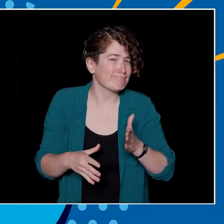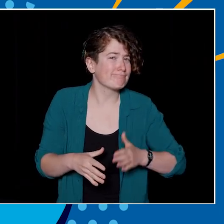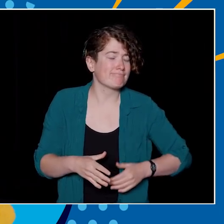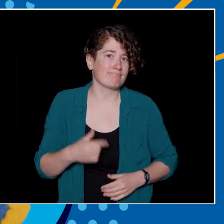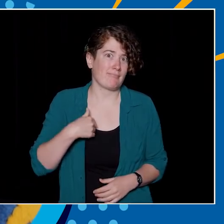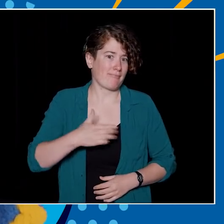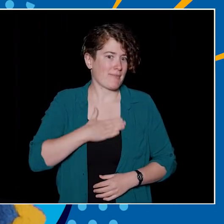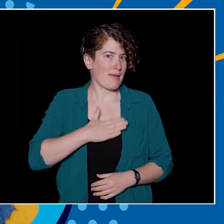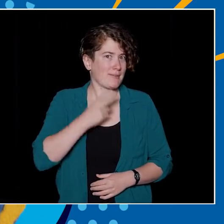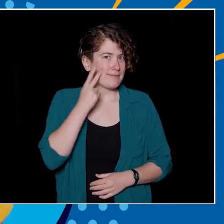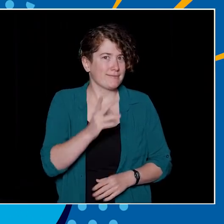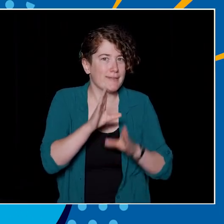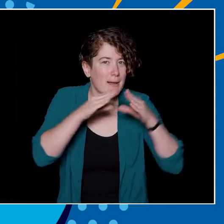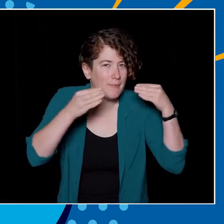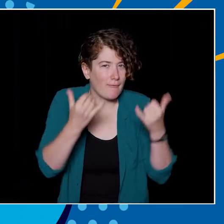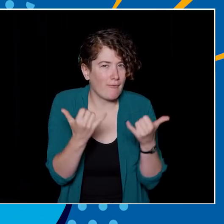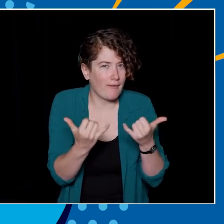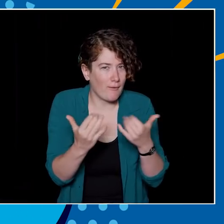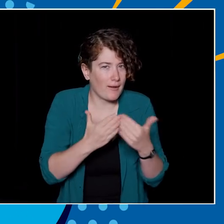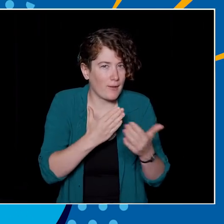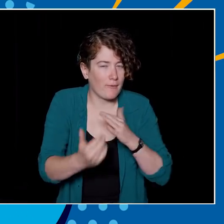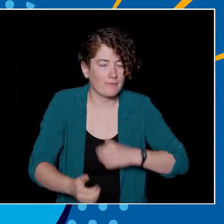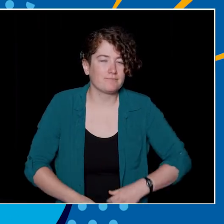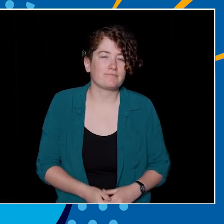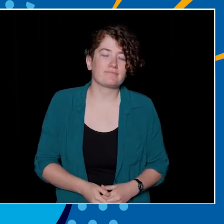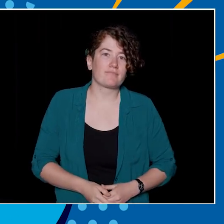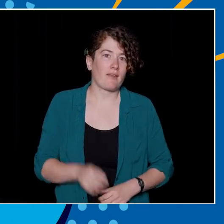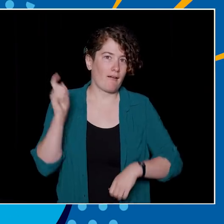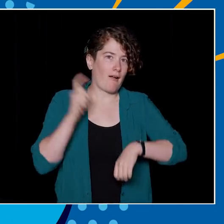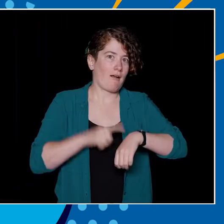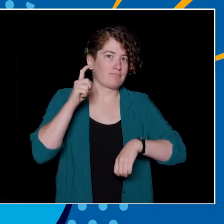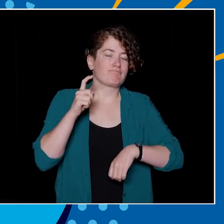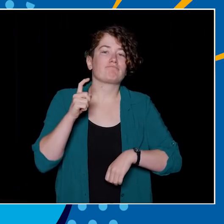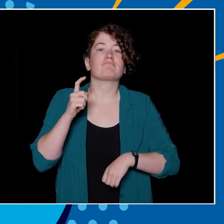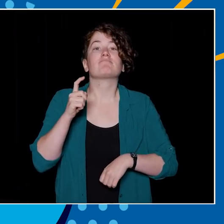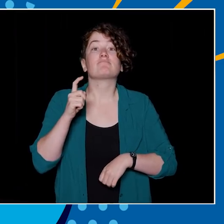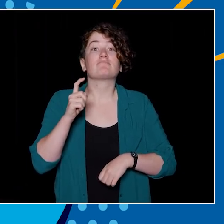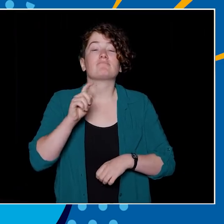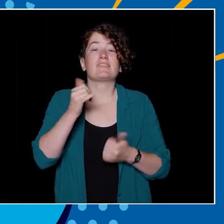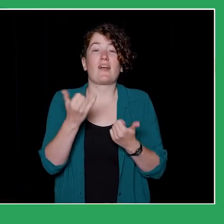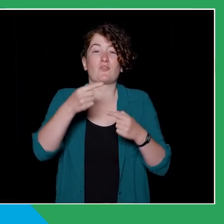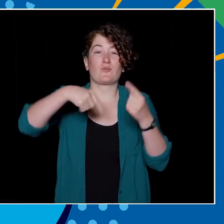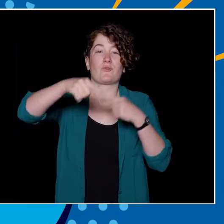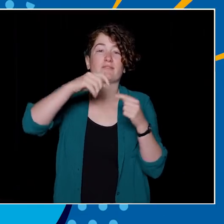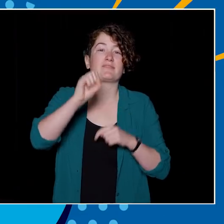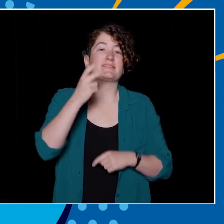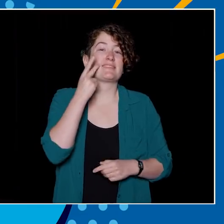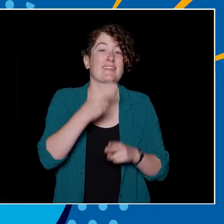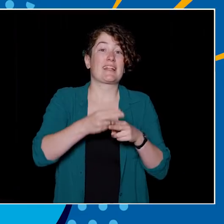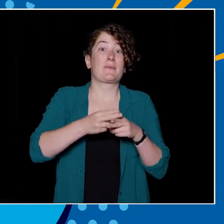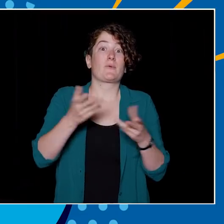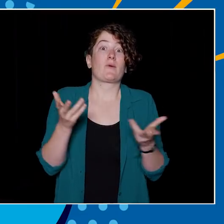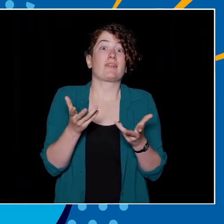Well, I am very happy to see yours right here right now. And that is the time for our answer. Turn around and show them the name on that jersey.